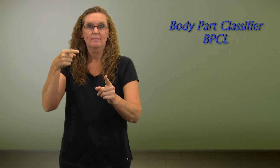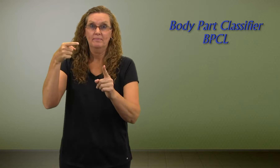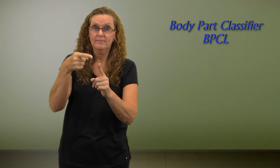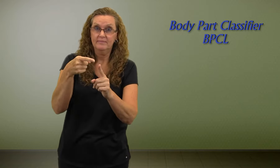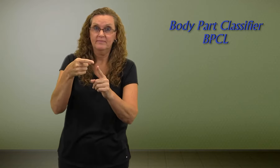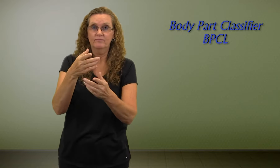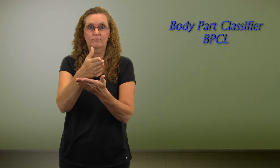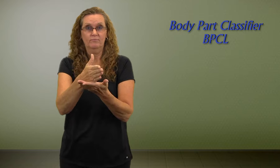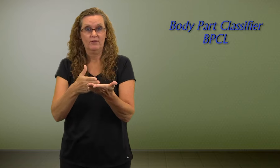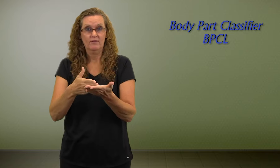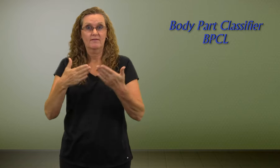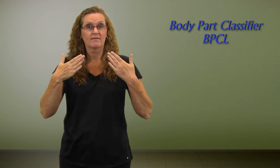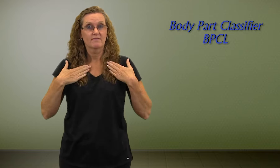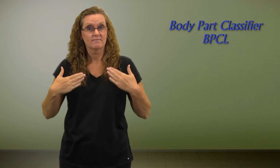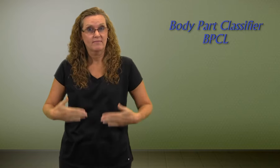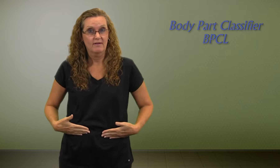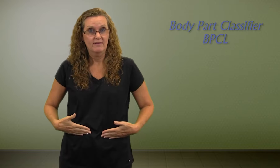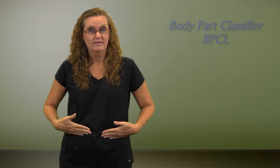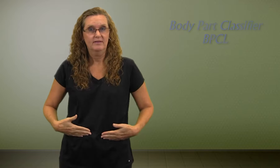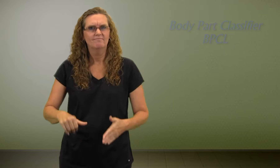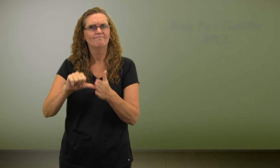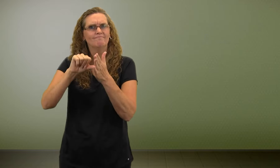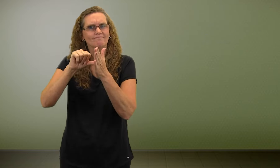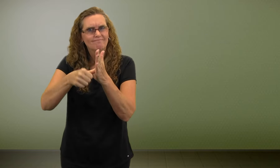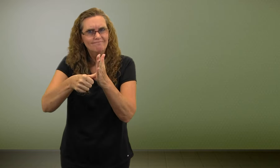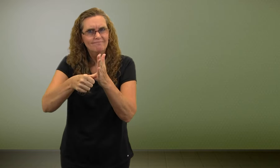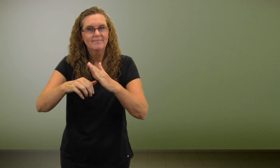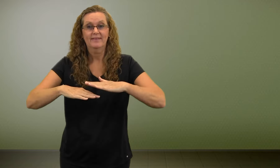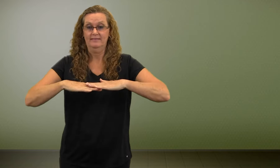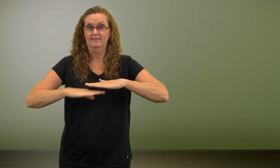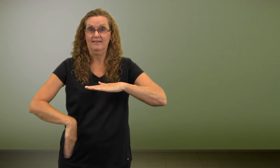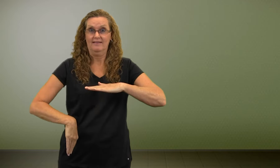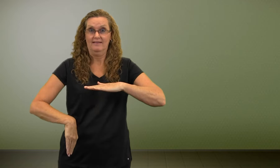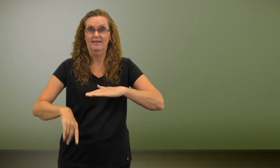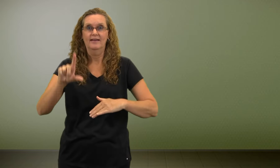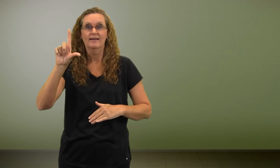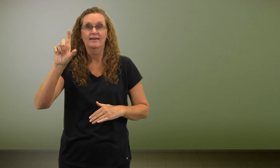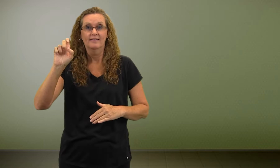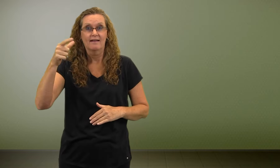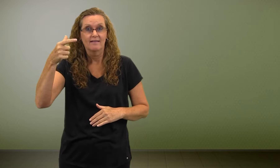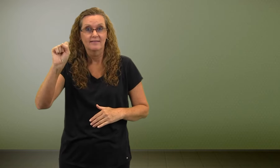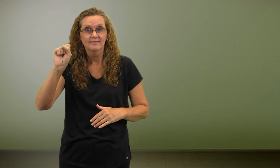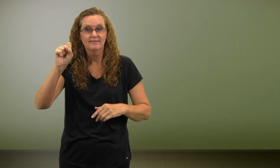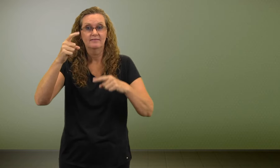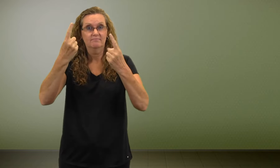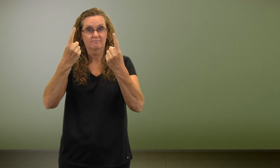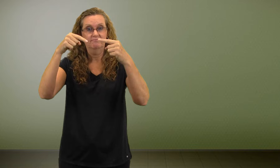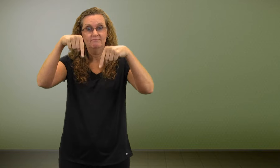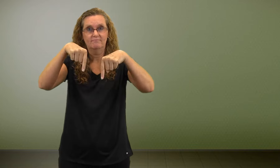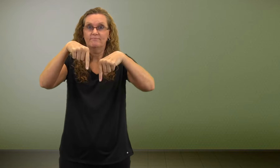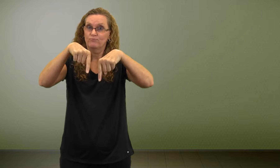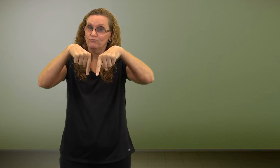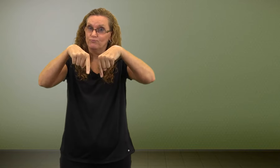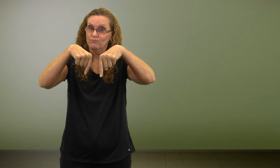What that is... it shows a specific part of the body to emphasize